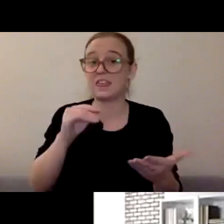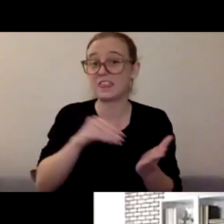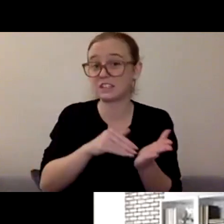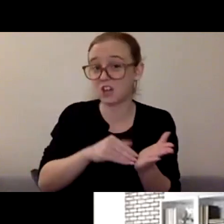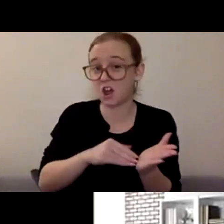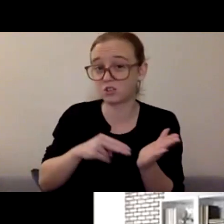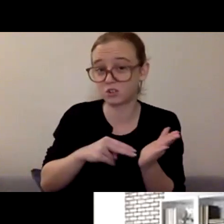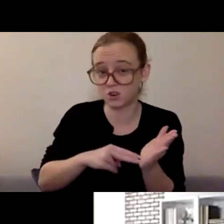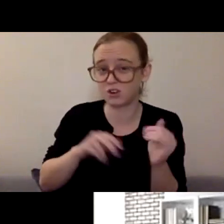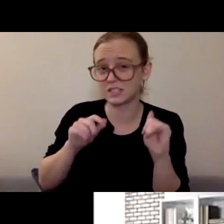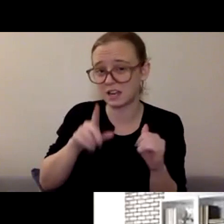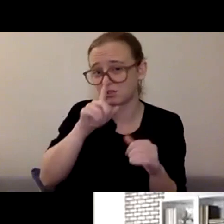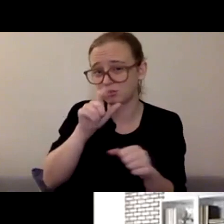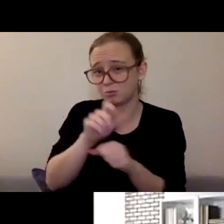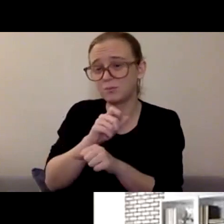and here's some routes to take.